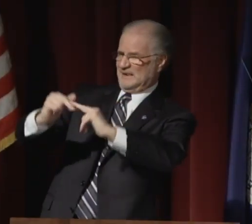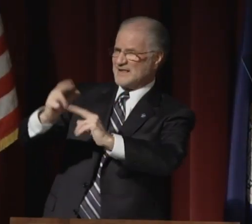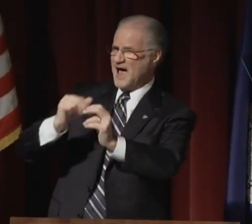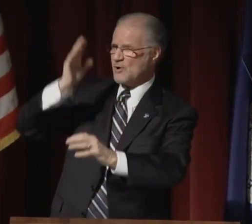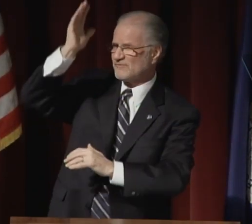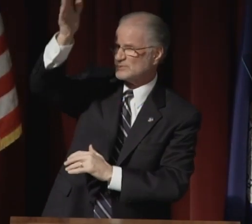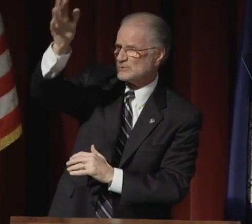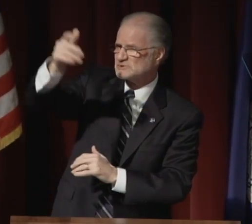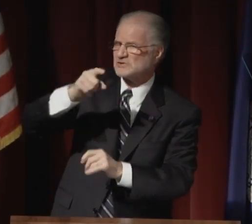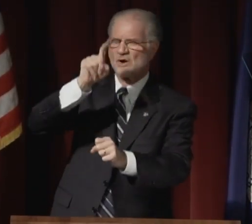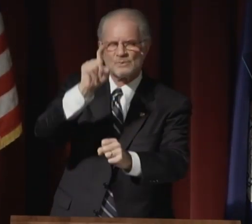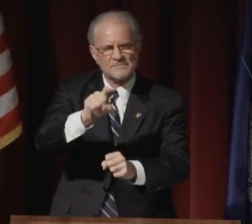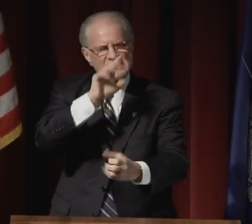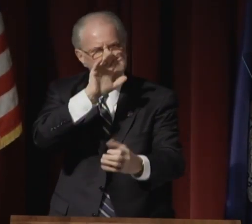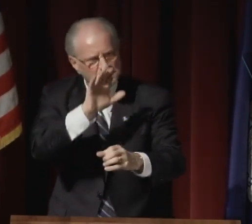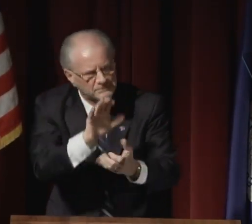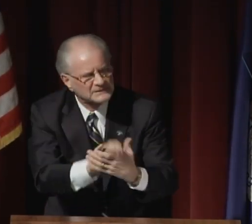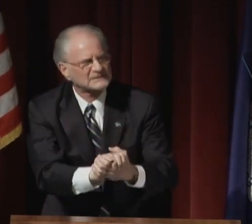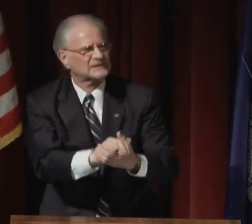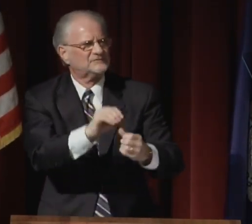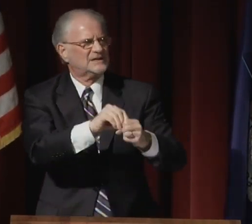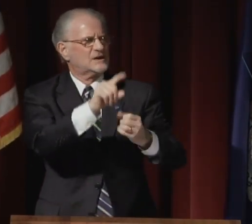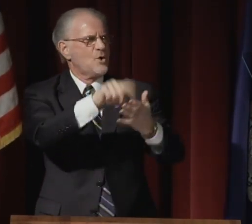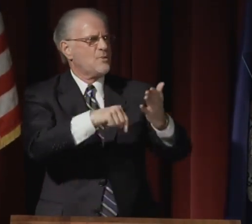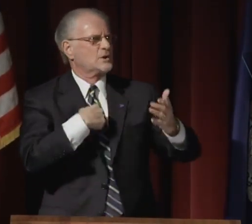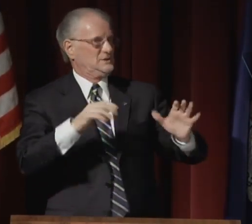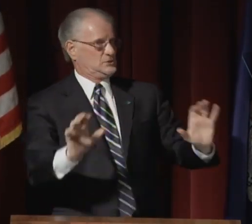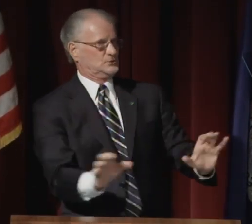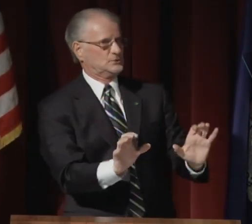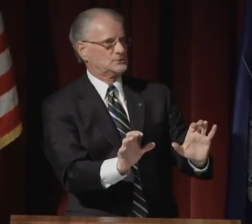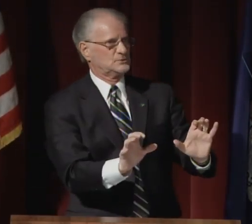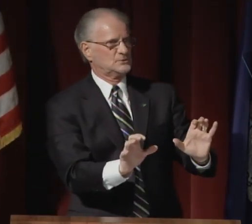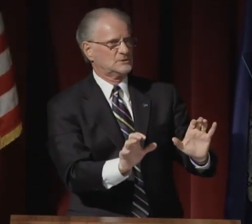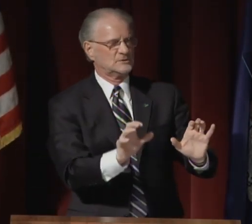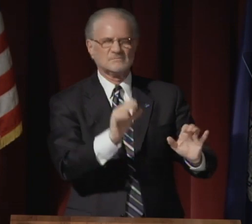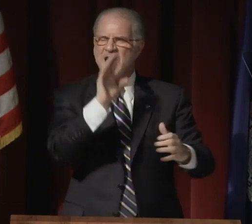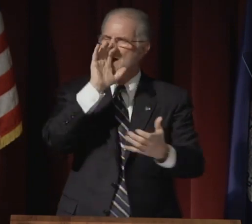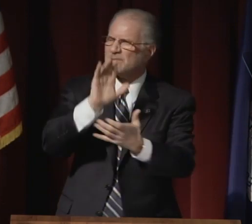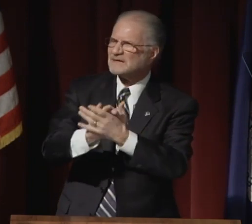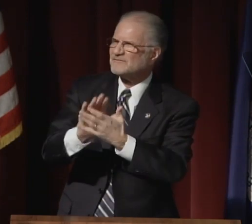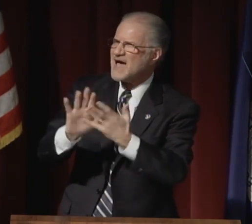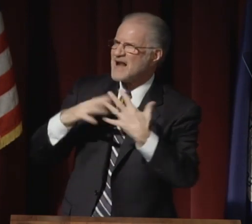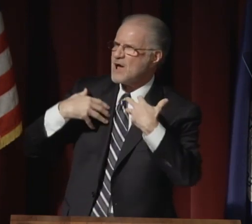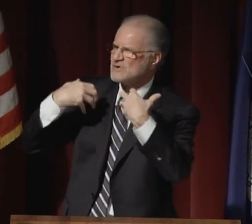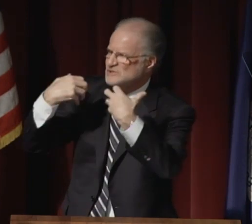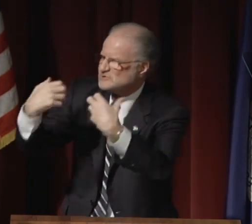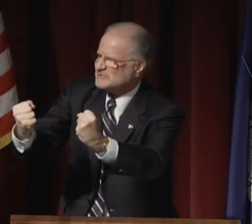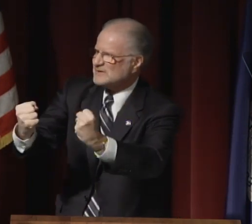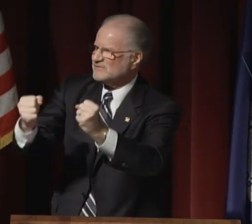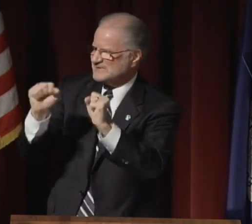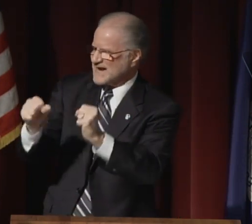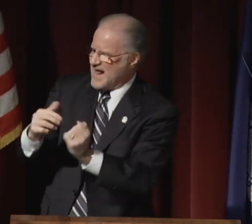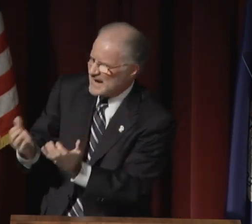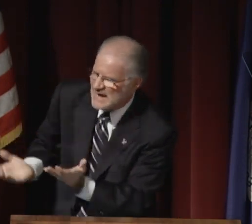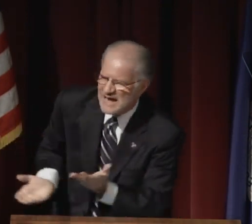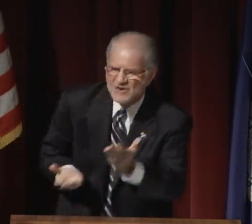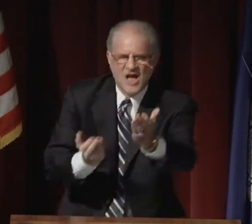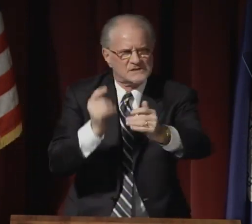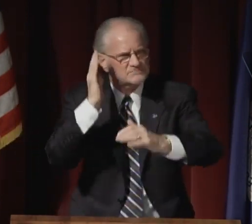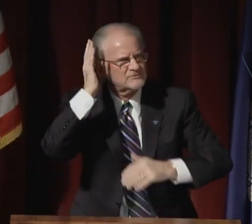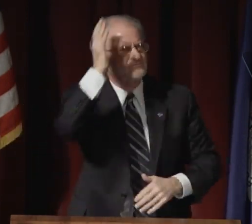To build the future we must believe in what we do.